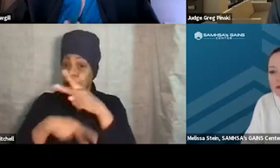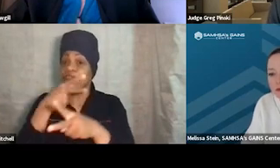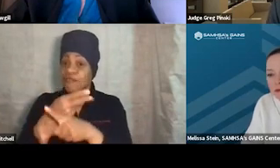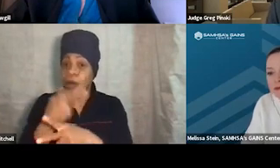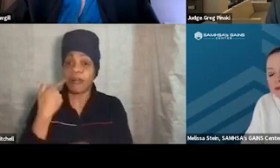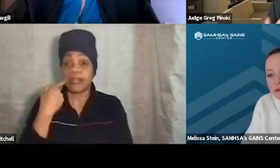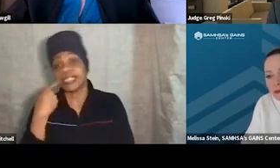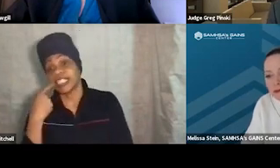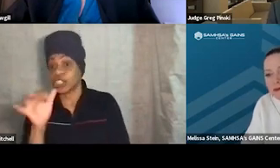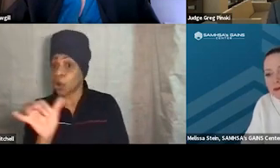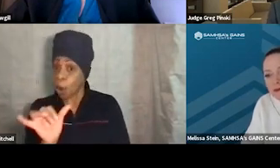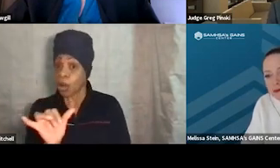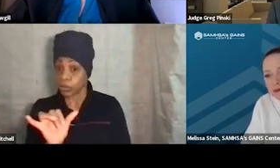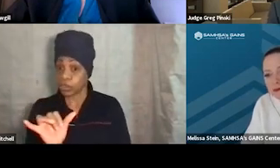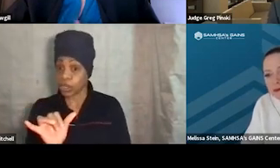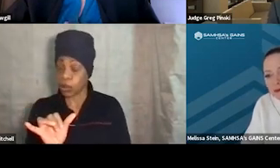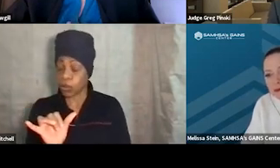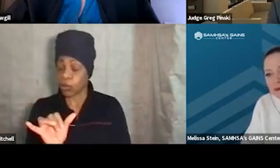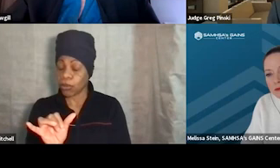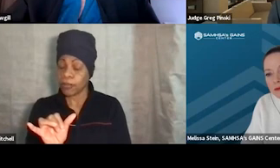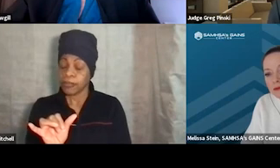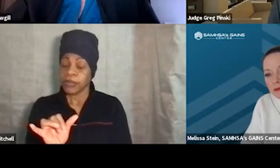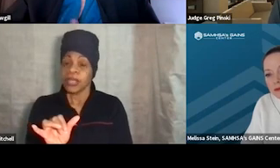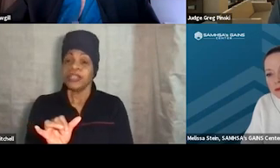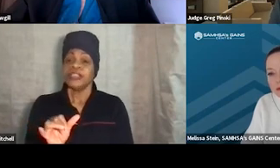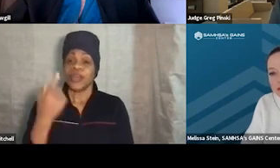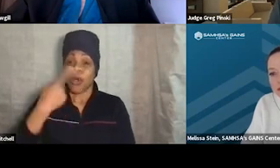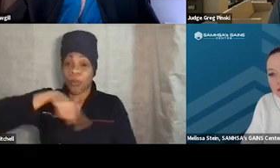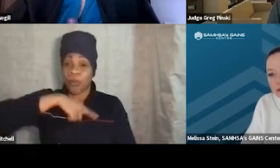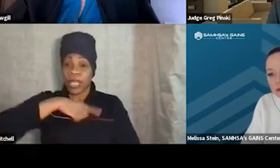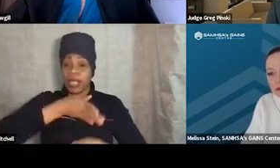So just like we prohibit our participants or probationers